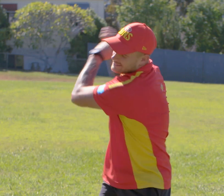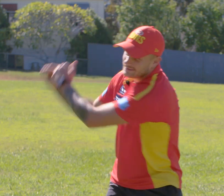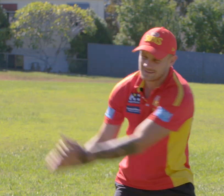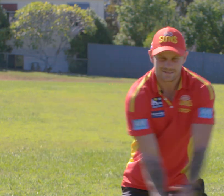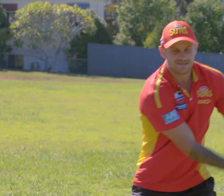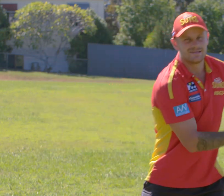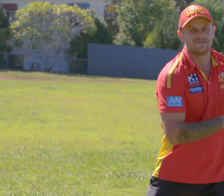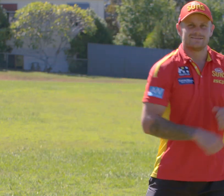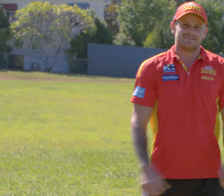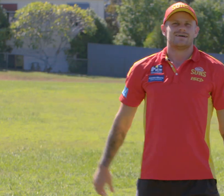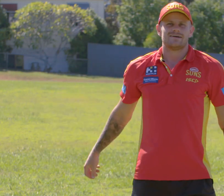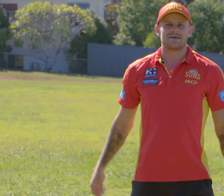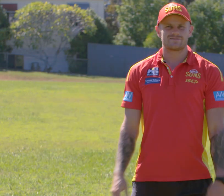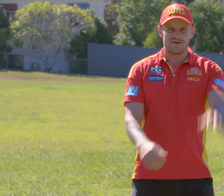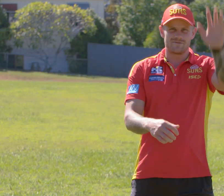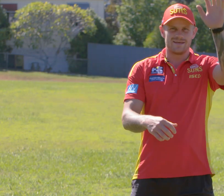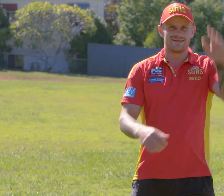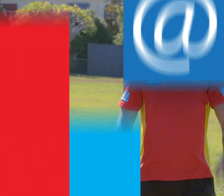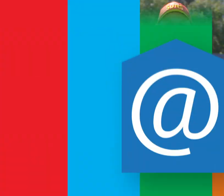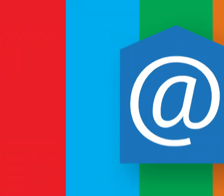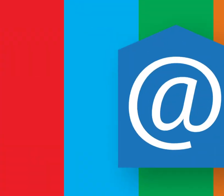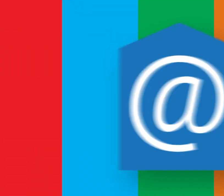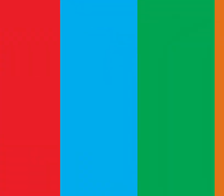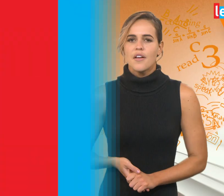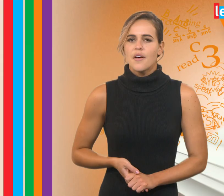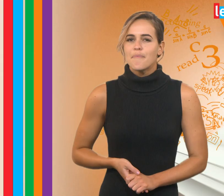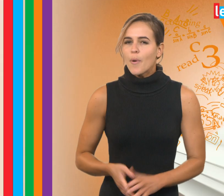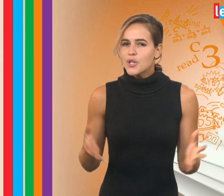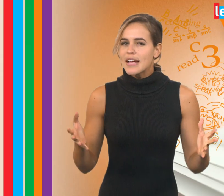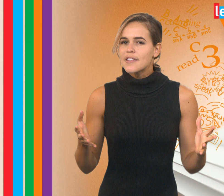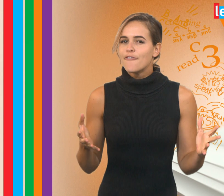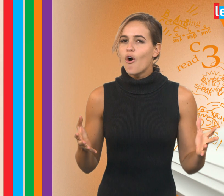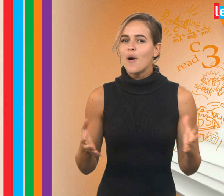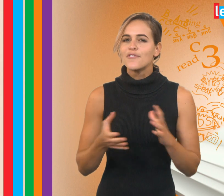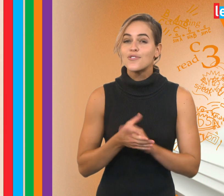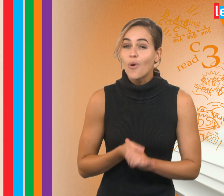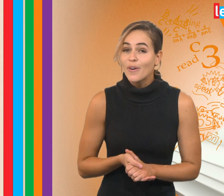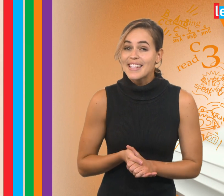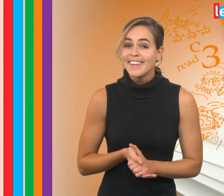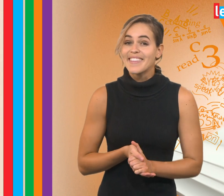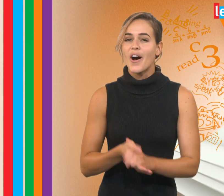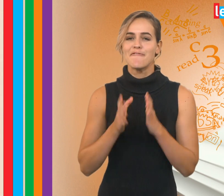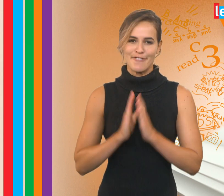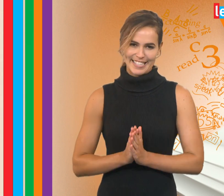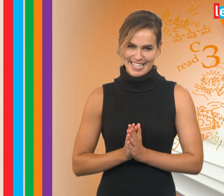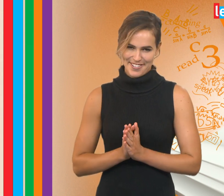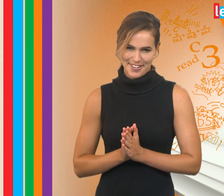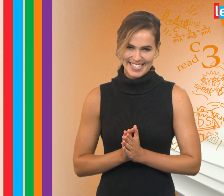Thanks for having me! Poetry is a form of storytelling that I really enjoy.